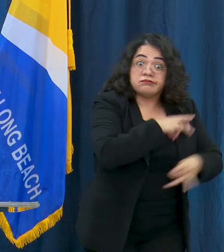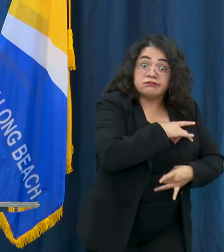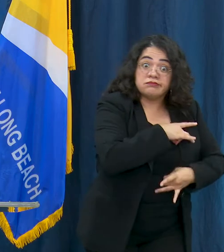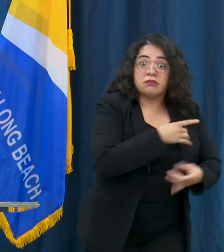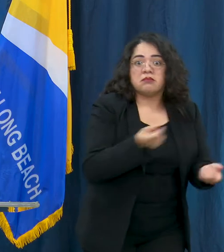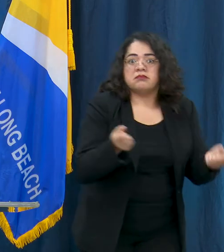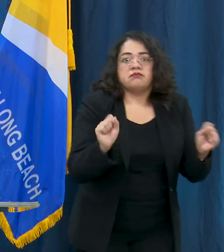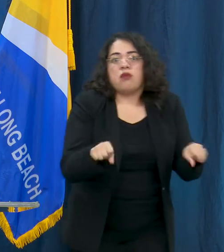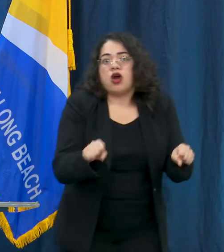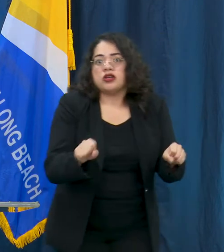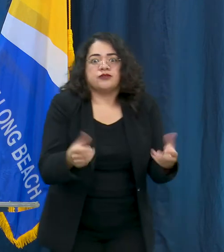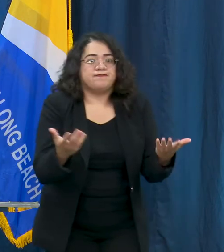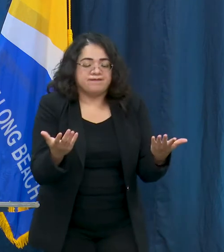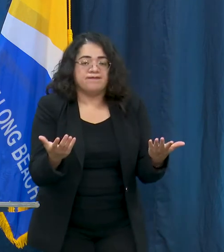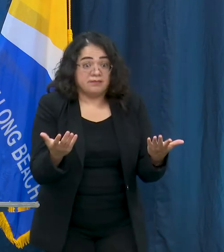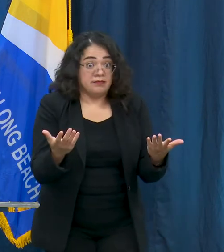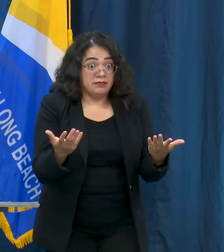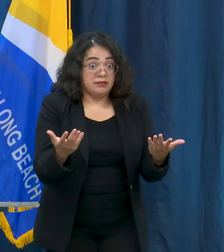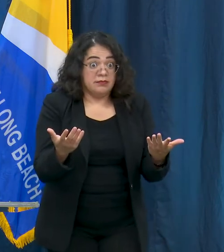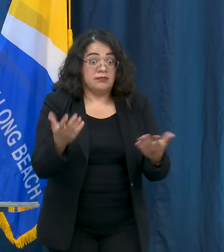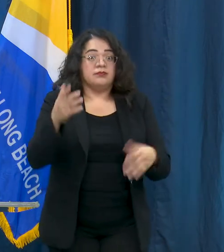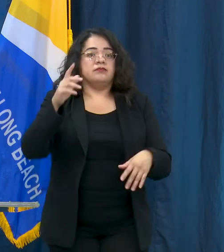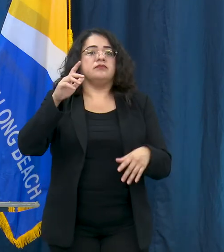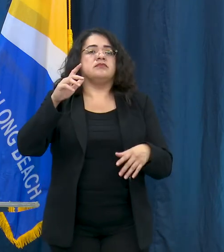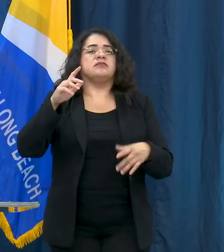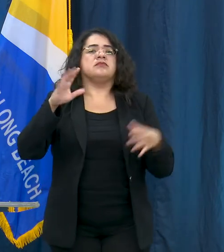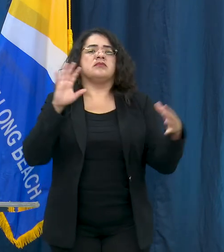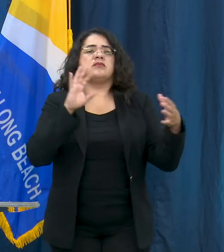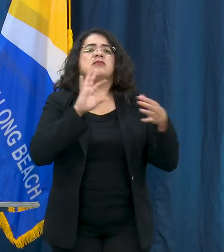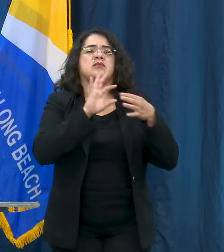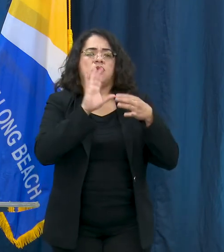While MISC is rare, it can be serious and even deadly